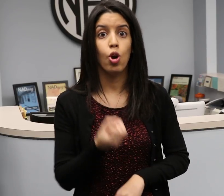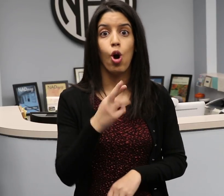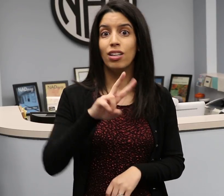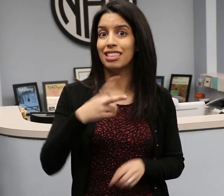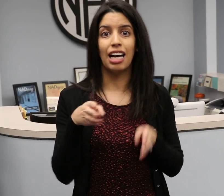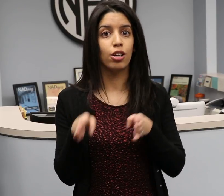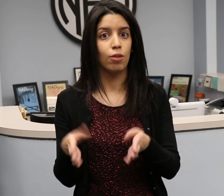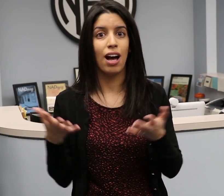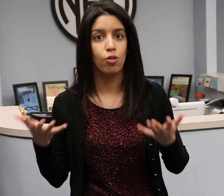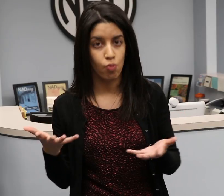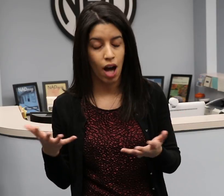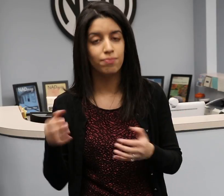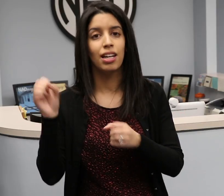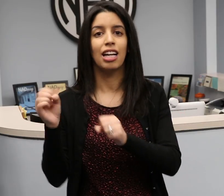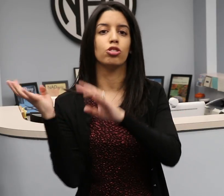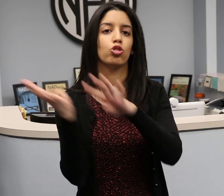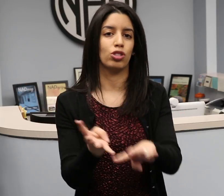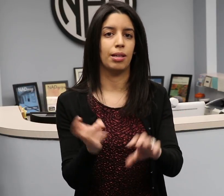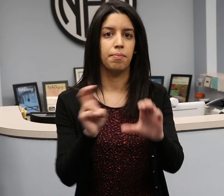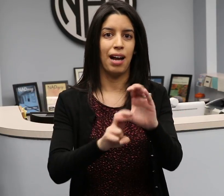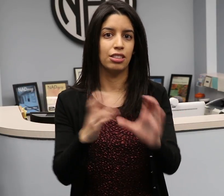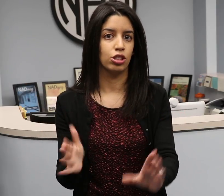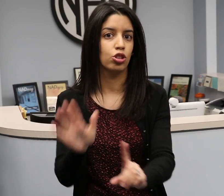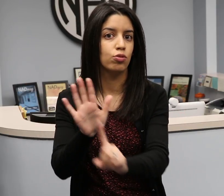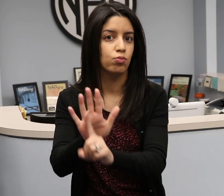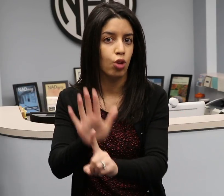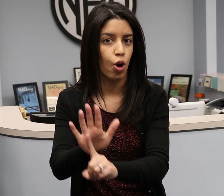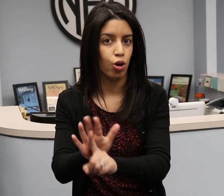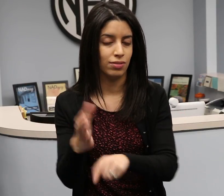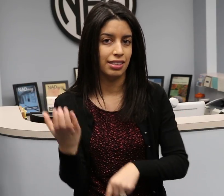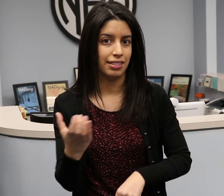or by streaming wirelessly to passengers’ PEDs.